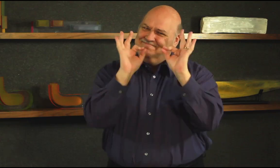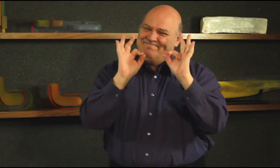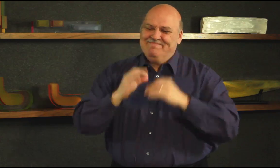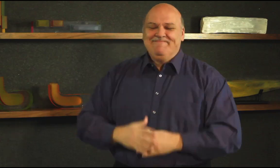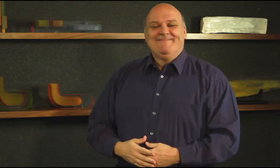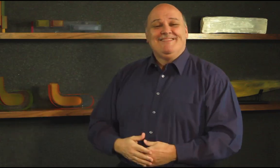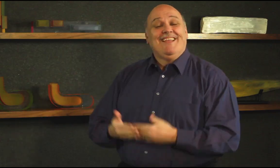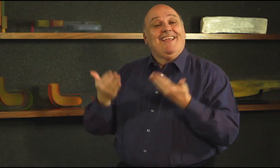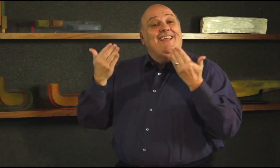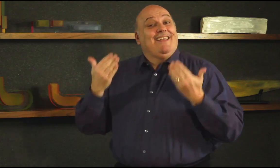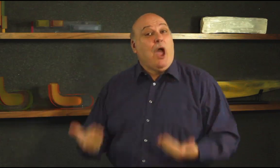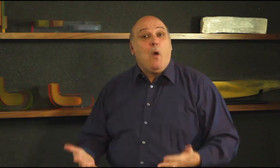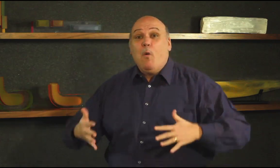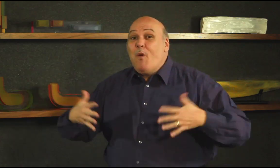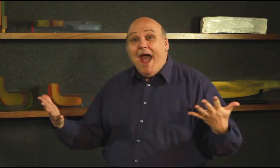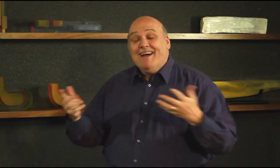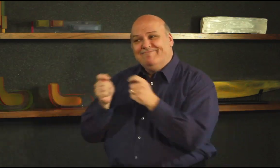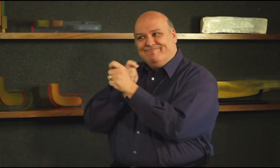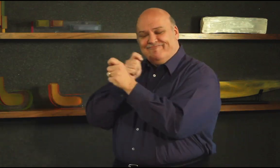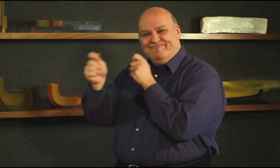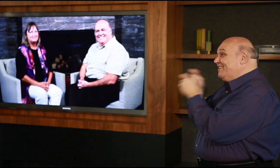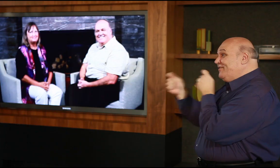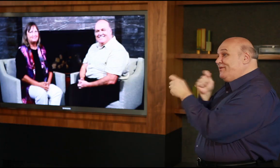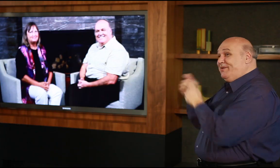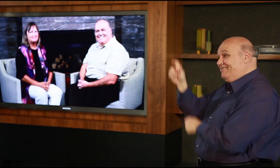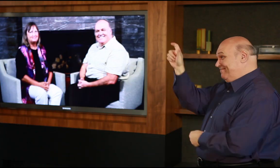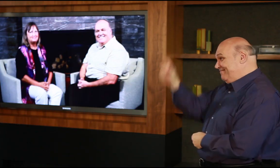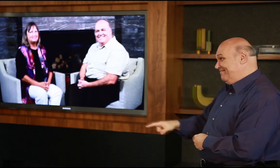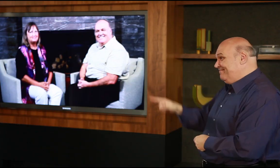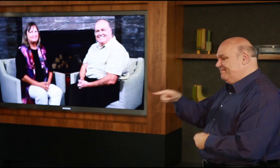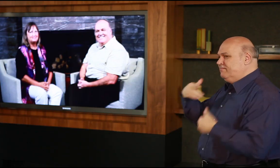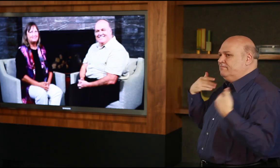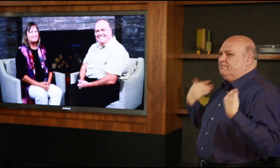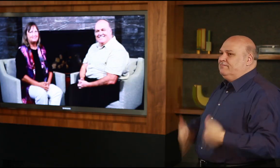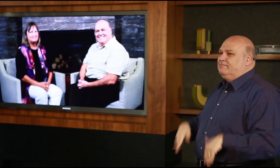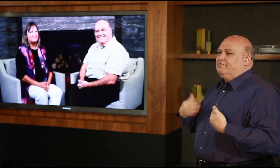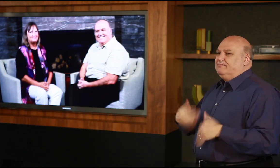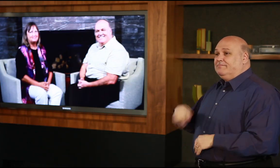now it’s time to meet our guest Joanne Cripps.